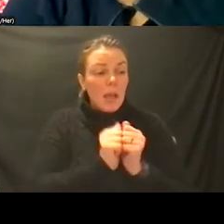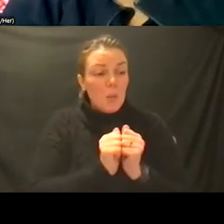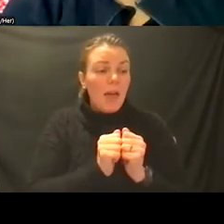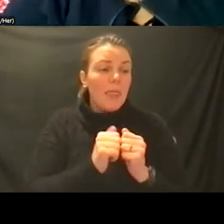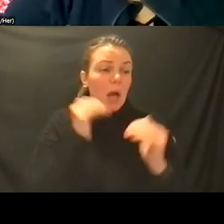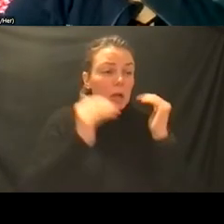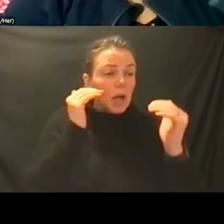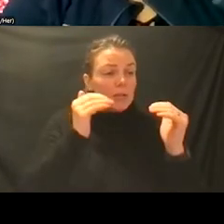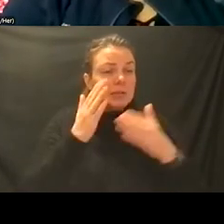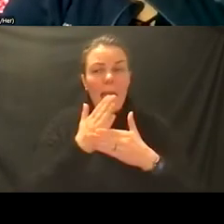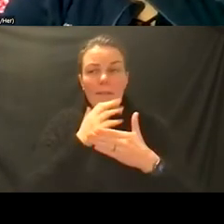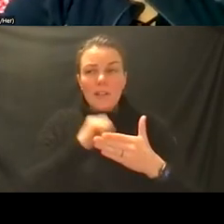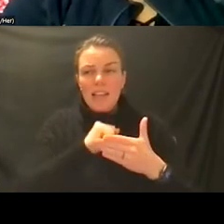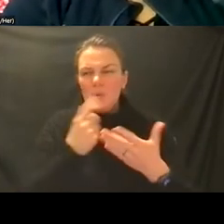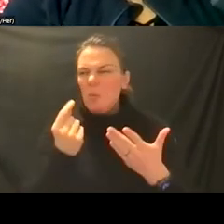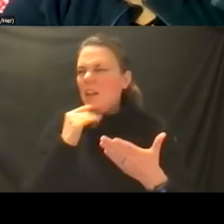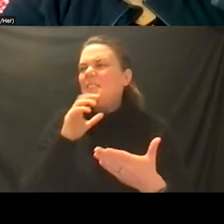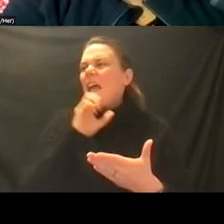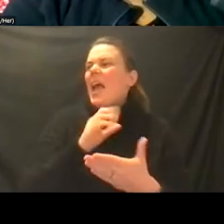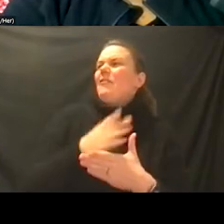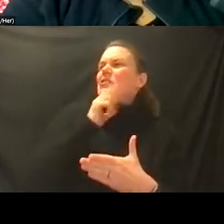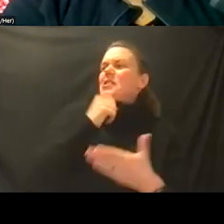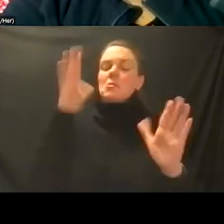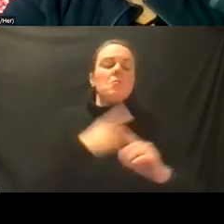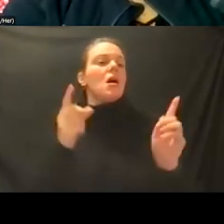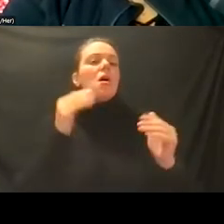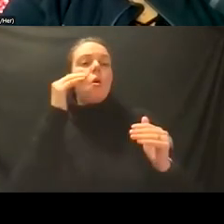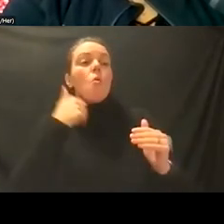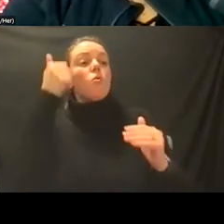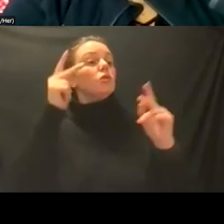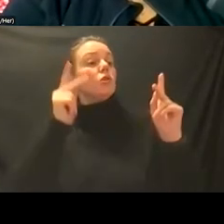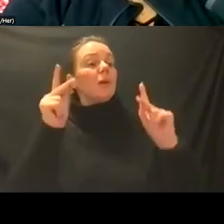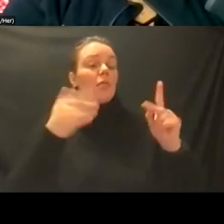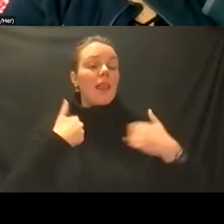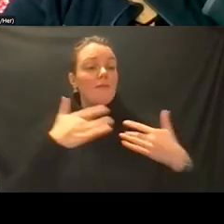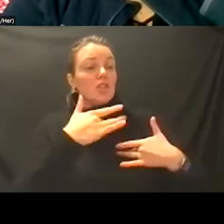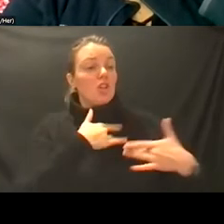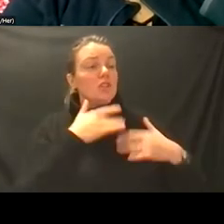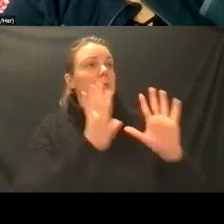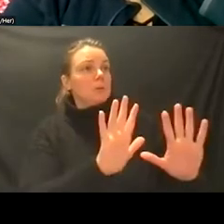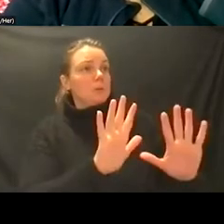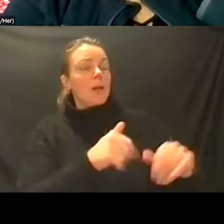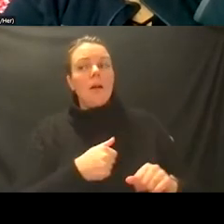know what average ages average age folks who have concerns um we have to know about those two um